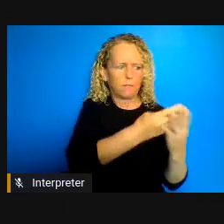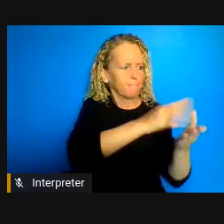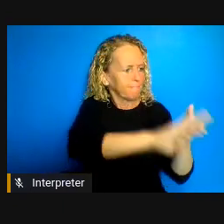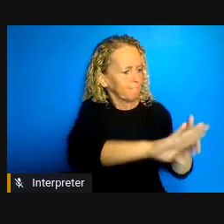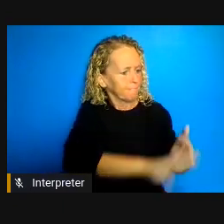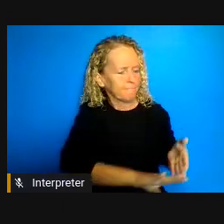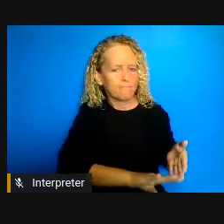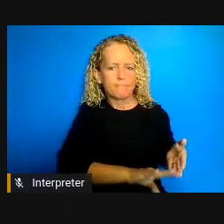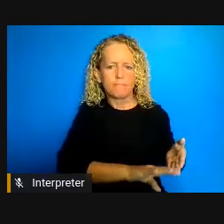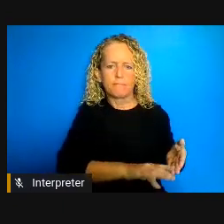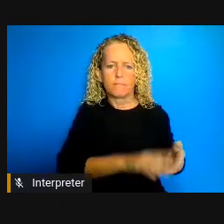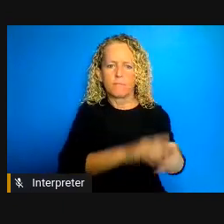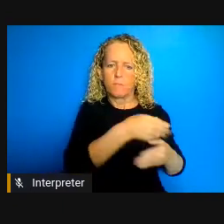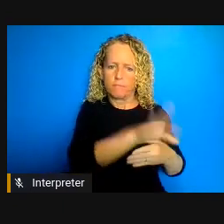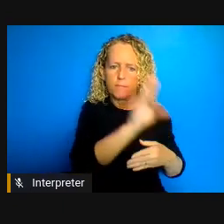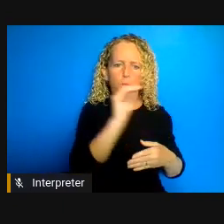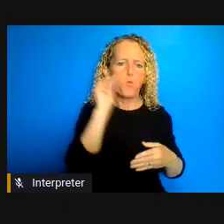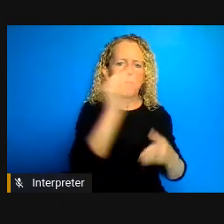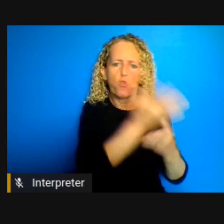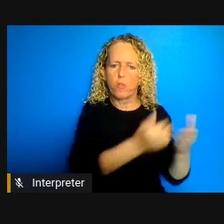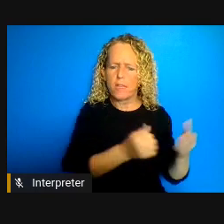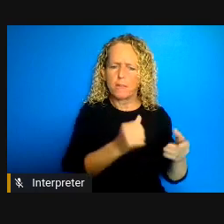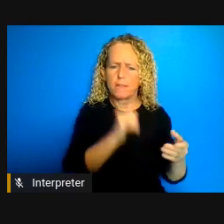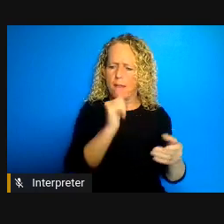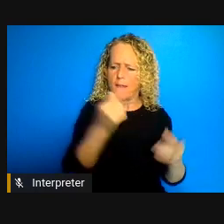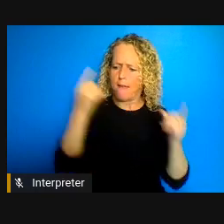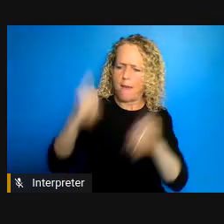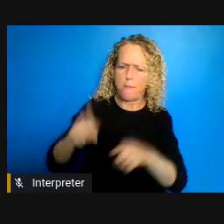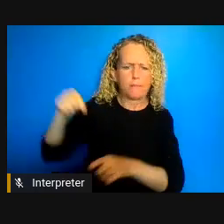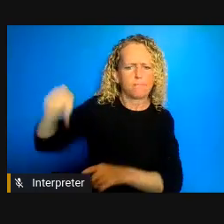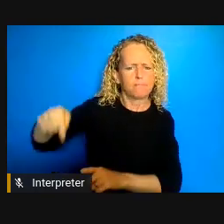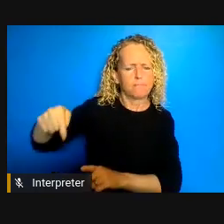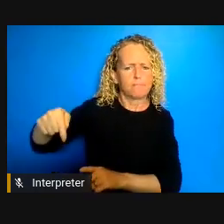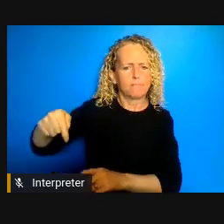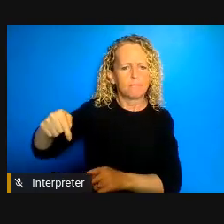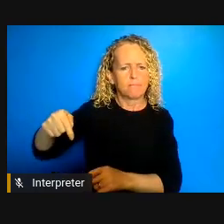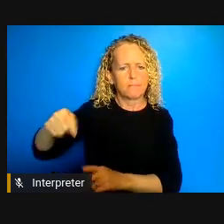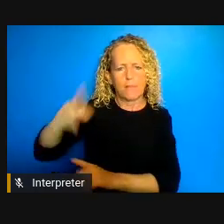space at least I haven't had any confirmation that much in that order has